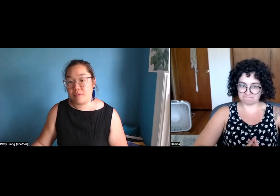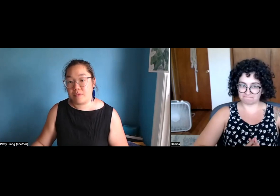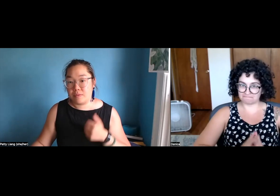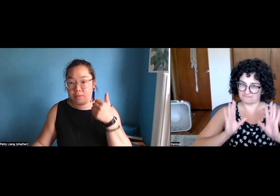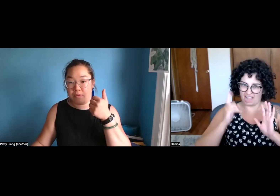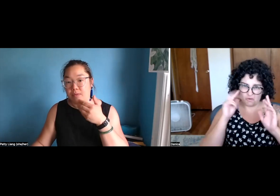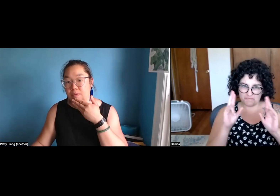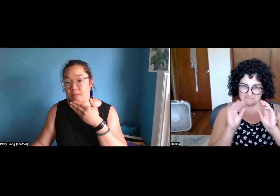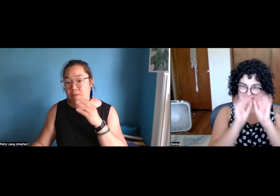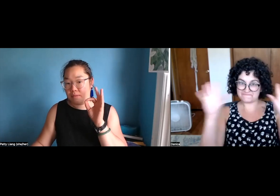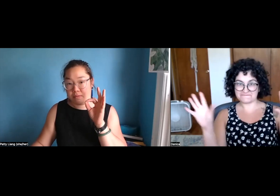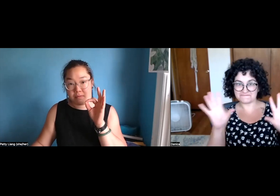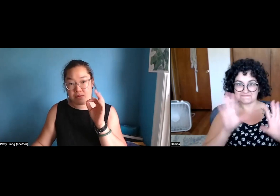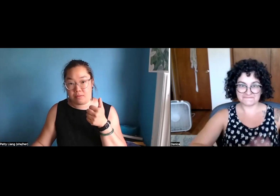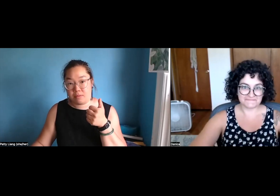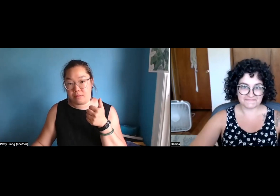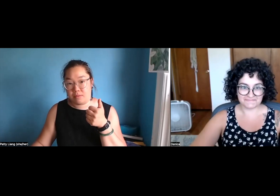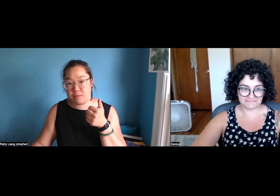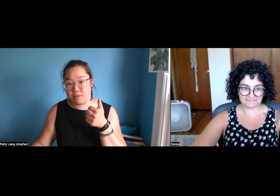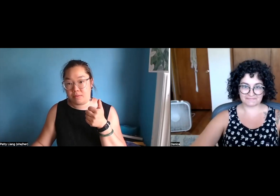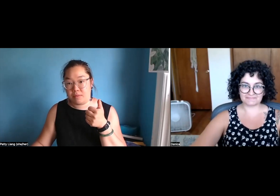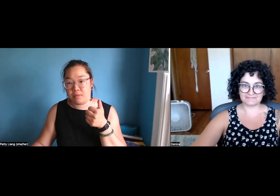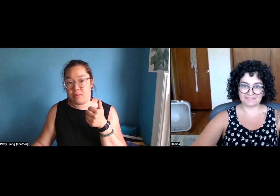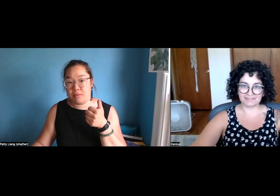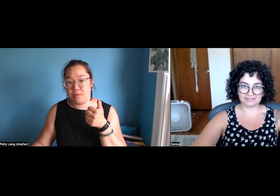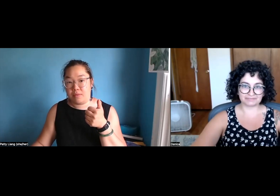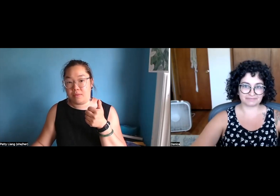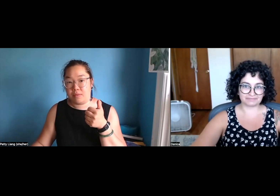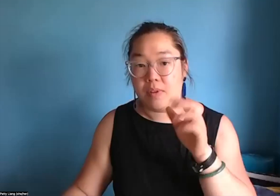you know, how you want to express yourself, and hopefully that make things clear for you folks.